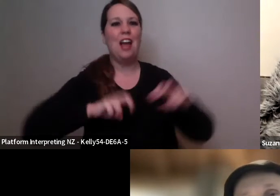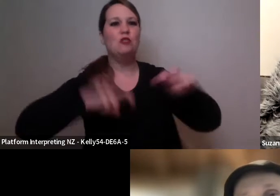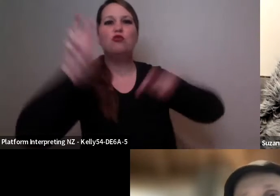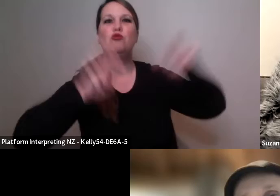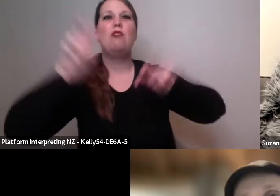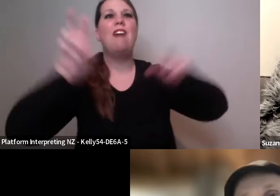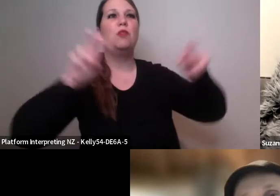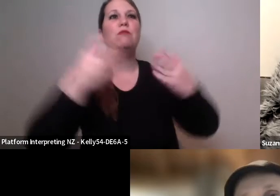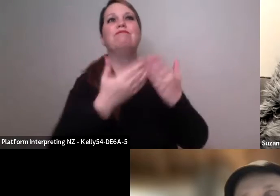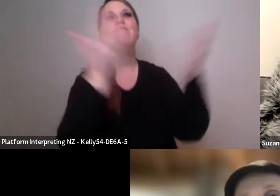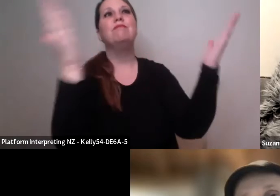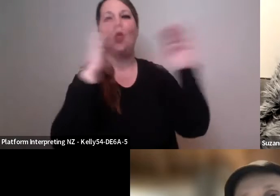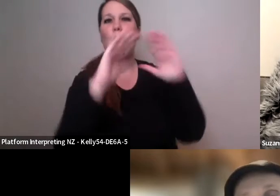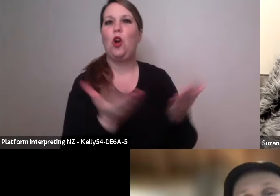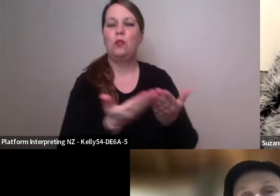And what kind of work are you making at the moment?